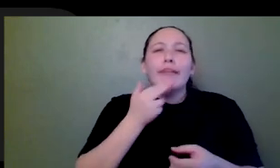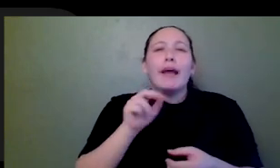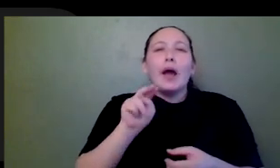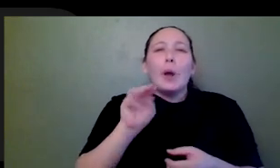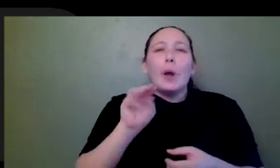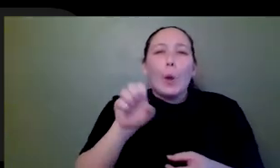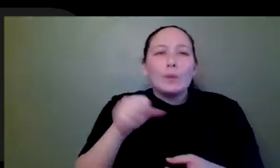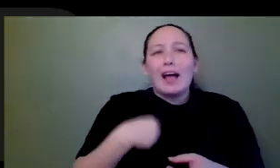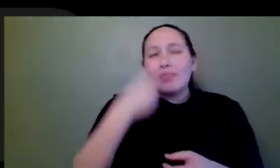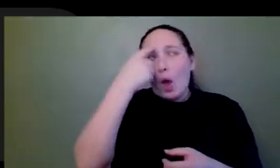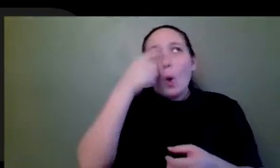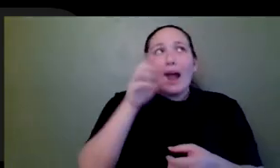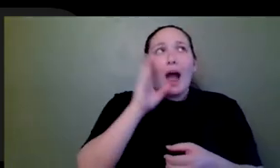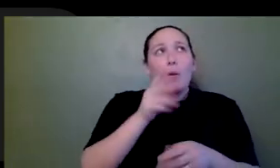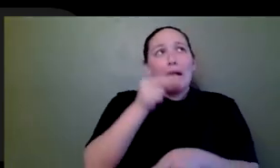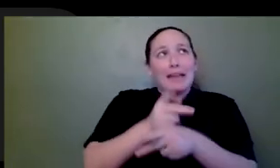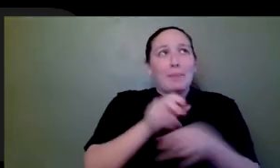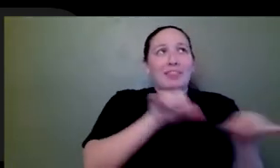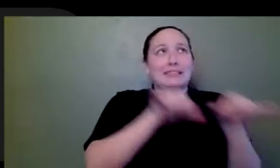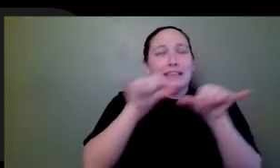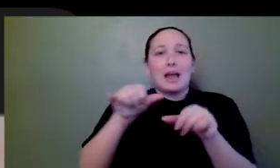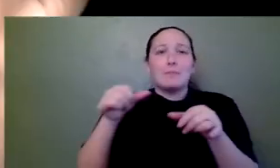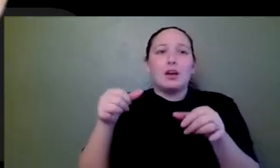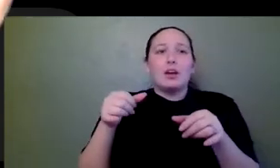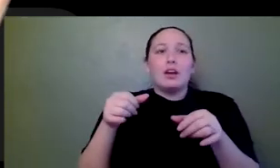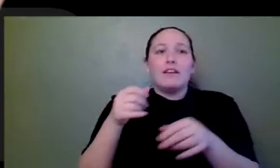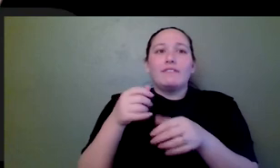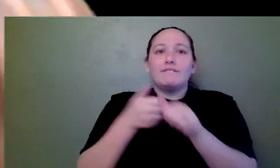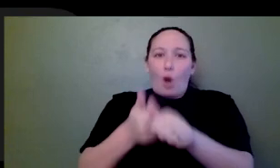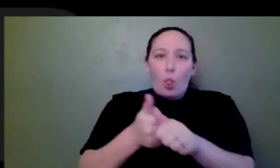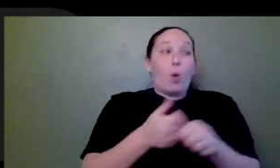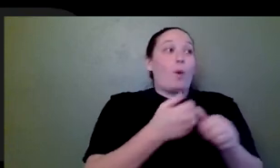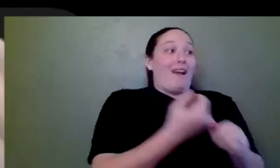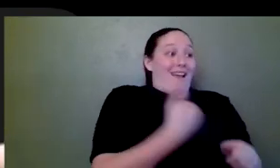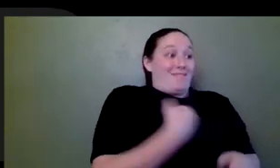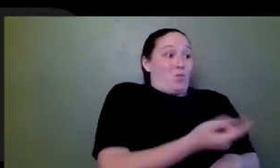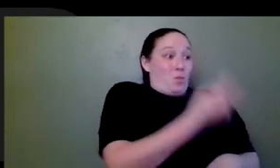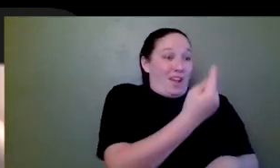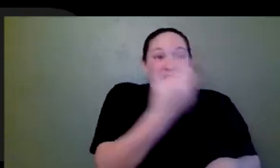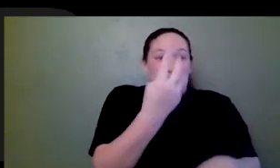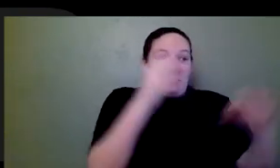properties as a swarm so that your radar looks like there's five hundred of these things, even though we can only really have like five or six at